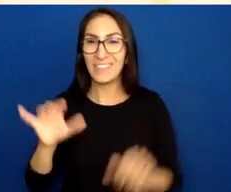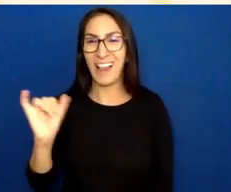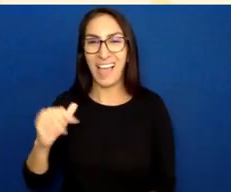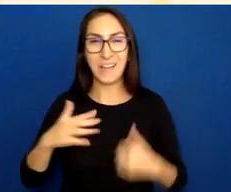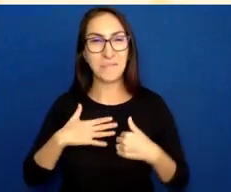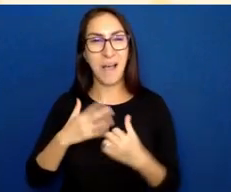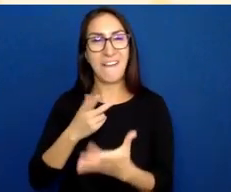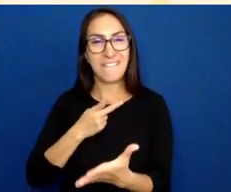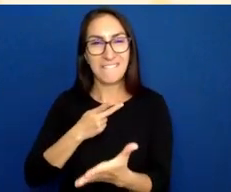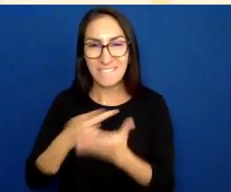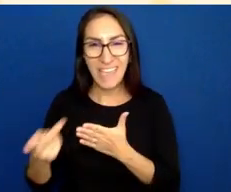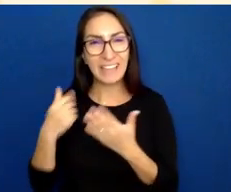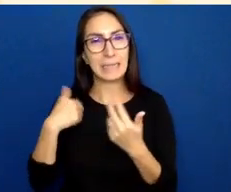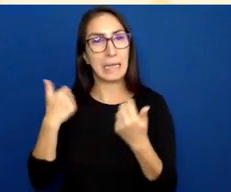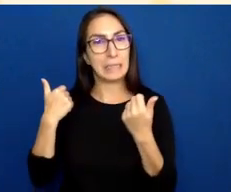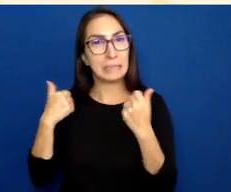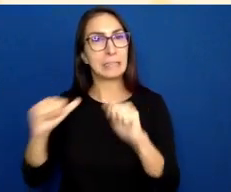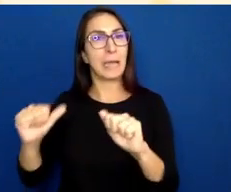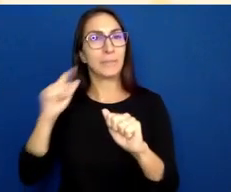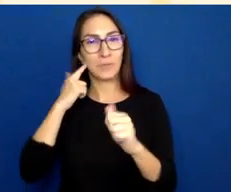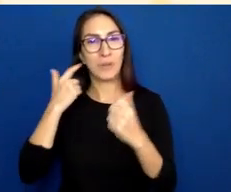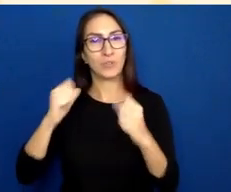In case you were wondering why I was doing that, that's an example